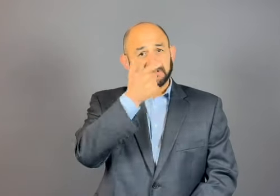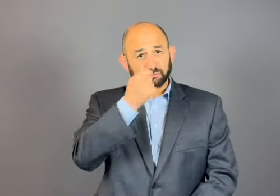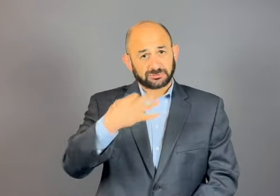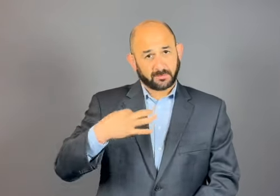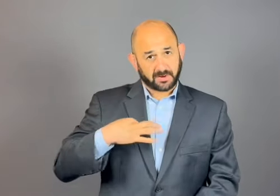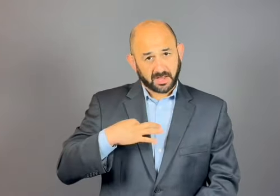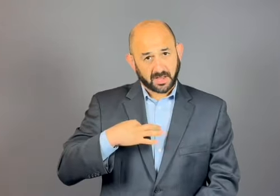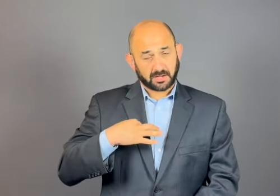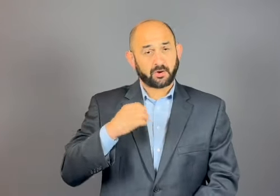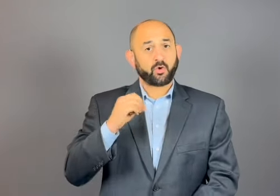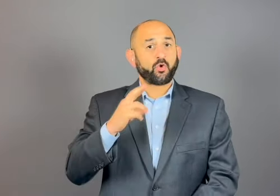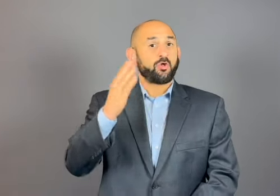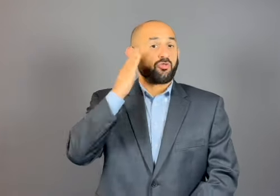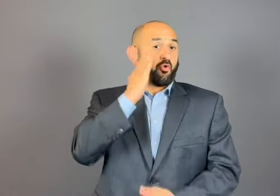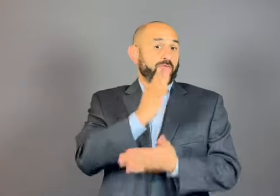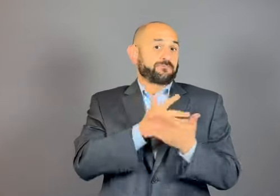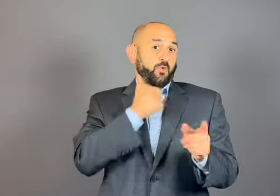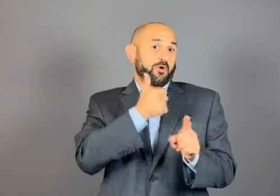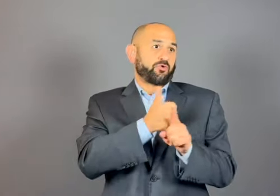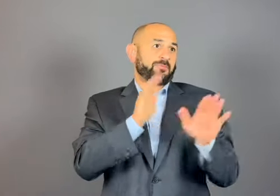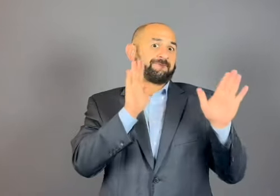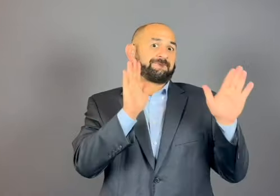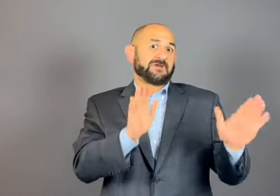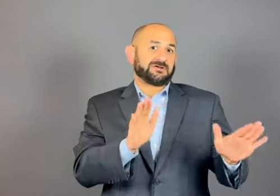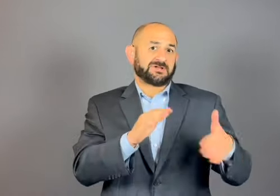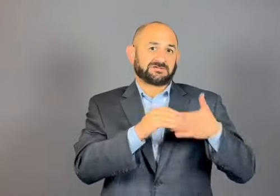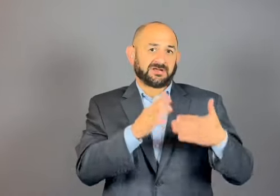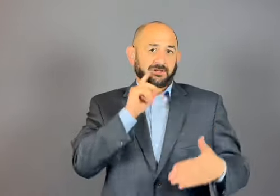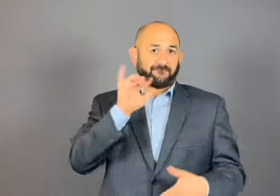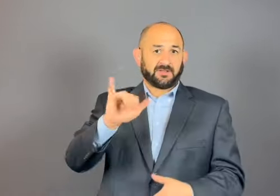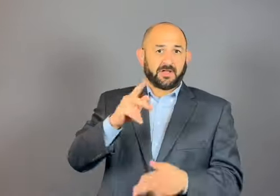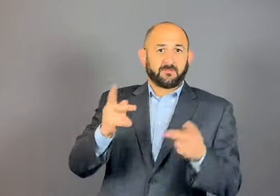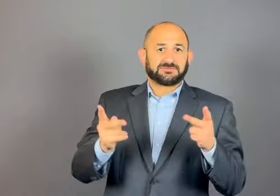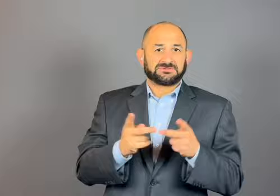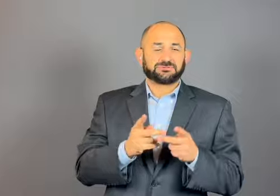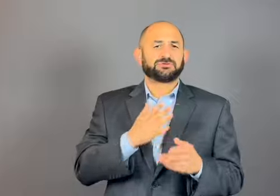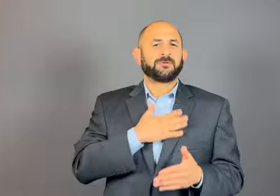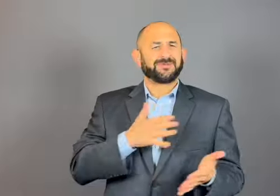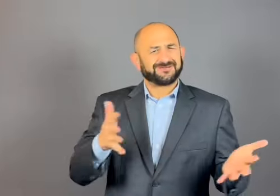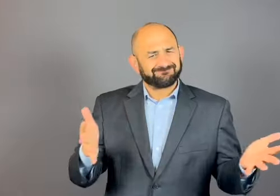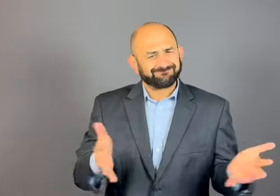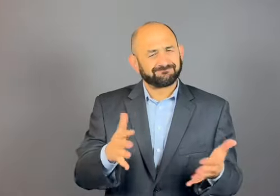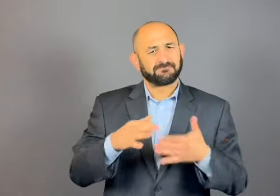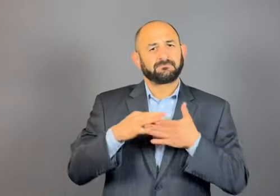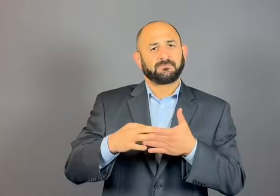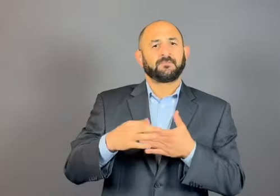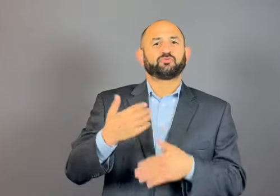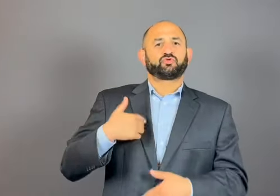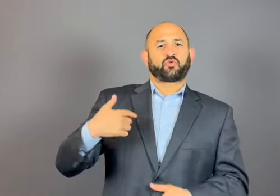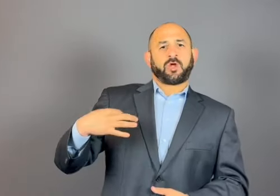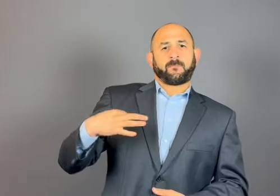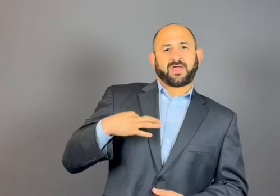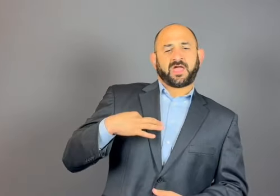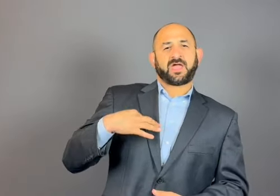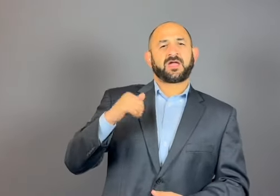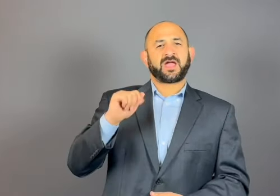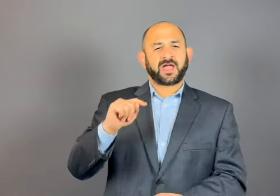If you know someone who would be a great fit for this role, please share this opportunity with them. Interested candidates should